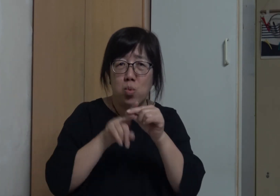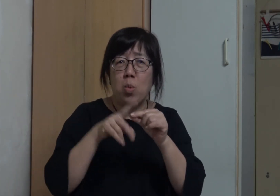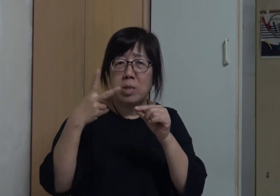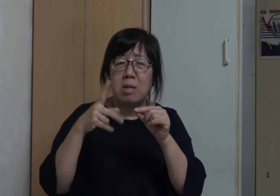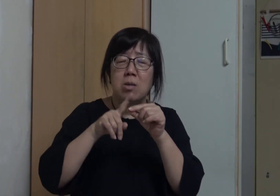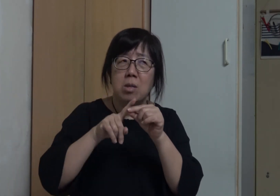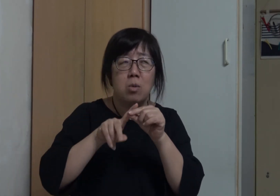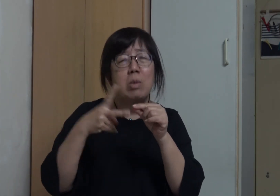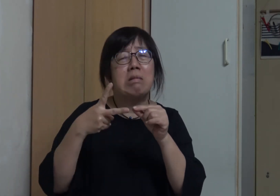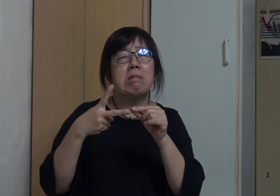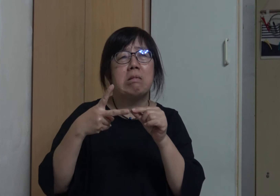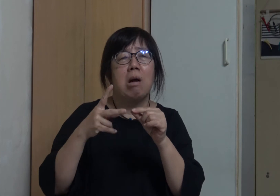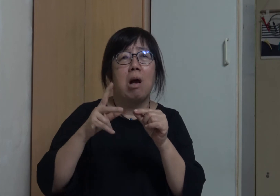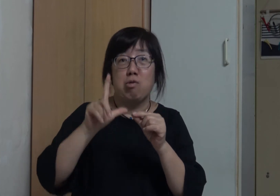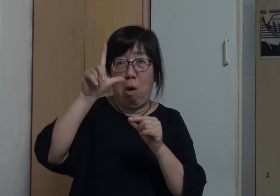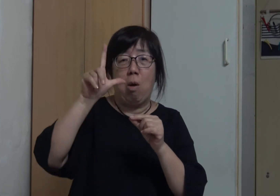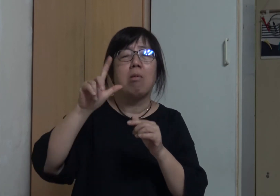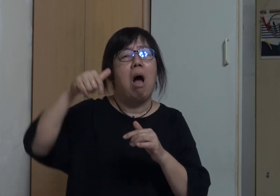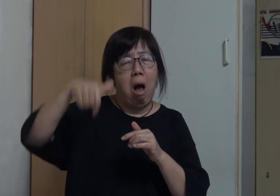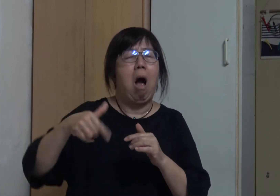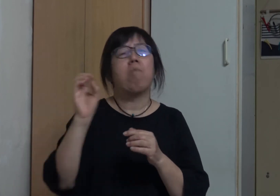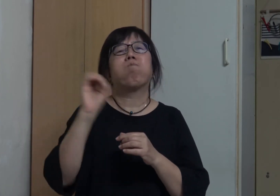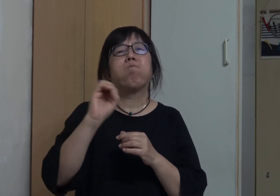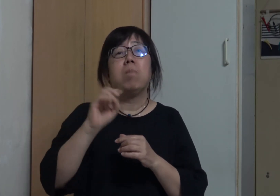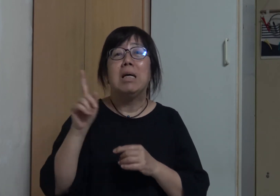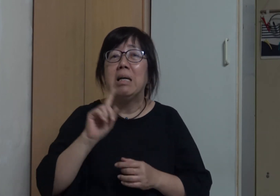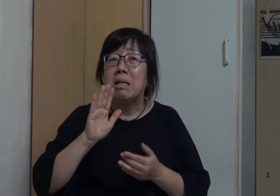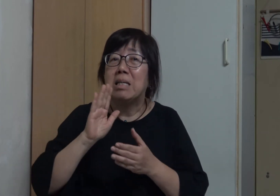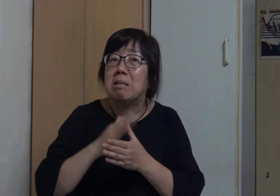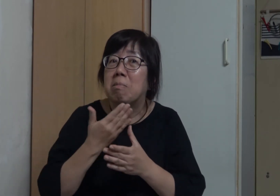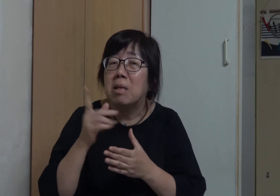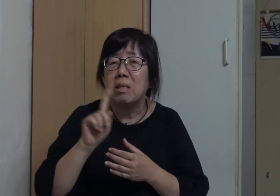for secondary one and the first half of secondary two I quitted before the second half of secondary two